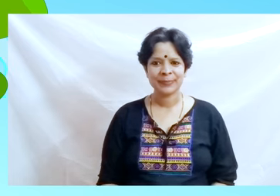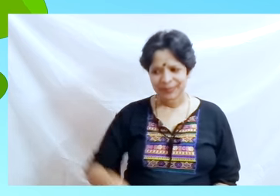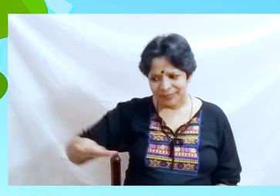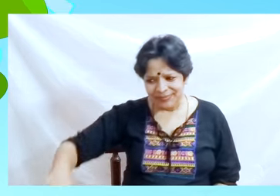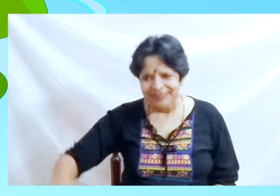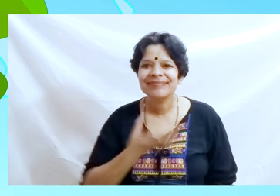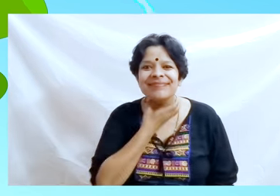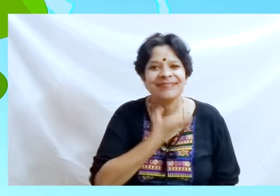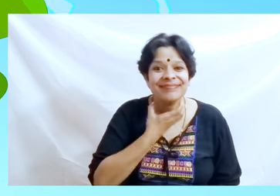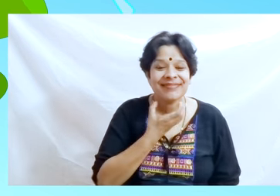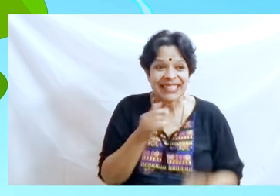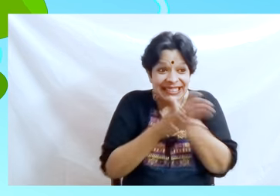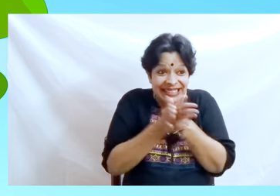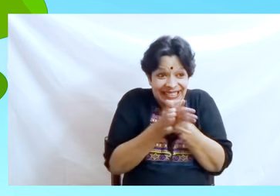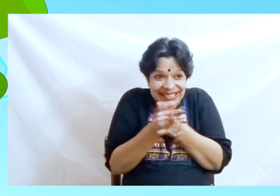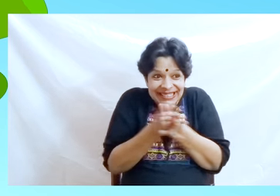The little frog looked really excited!